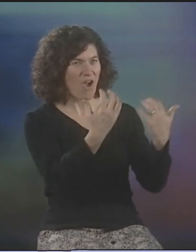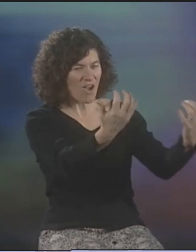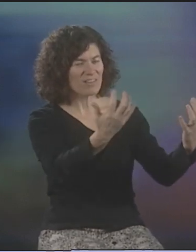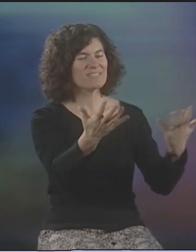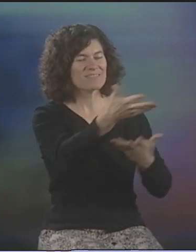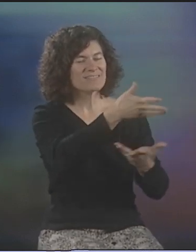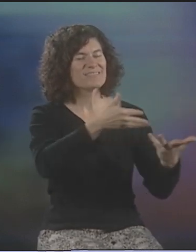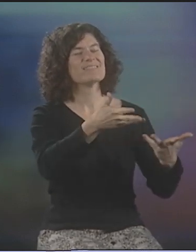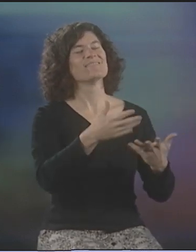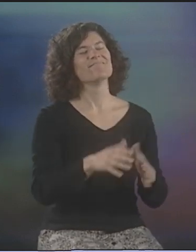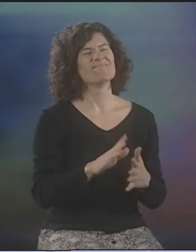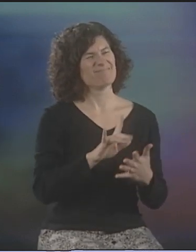THAT SORT OF THING.